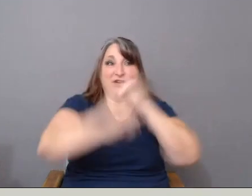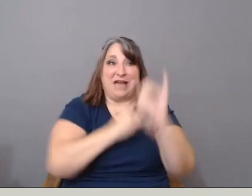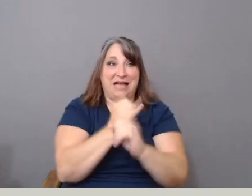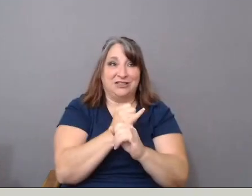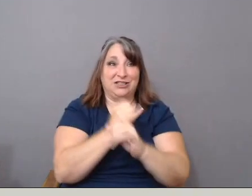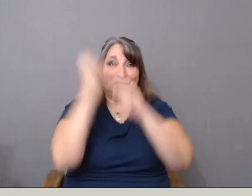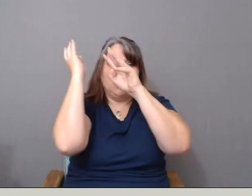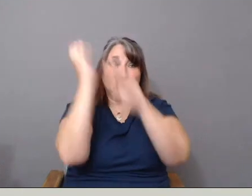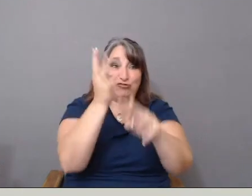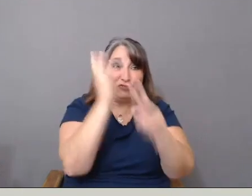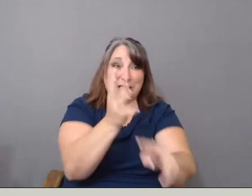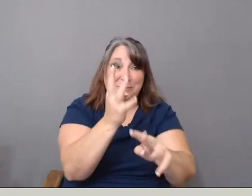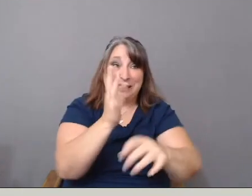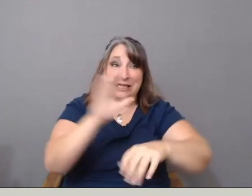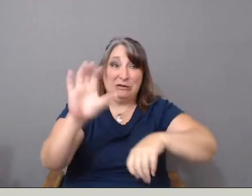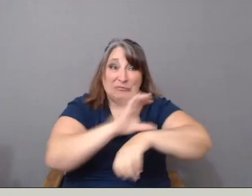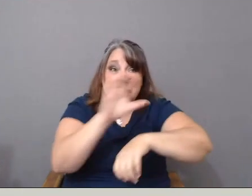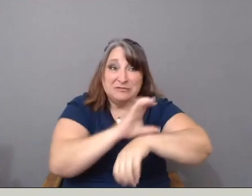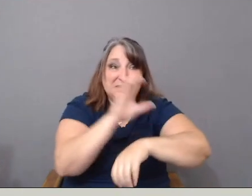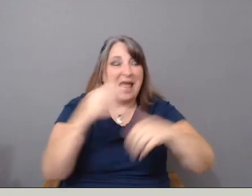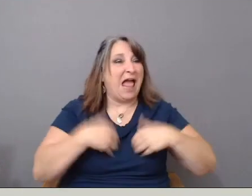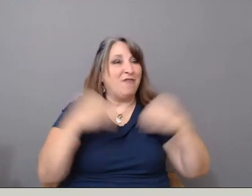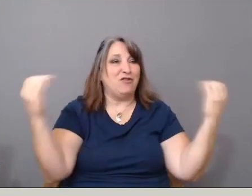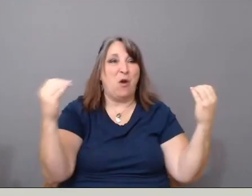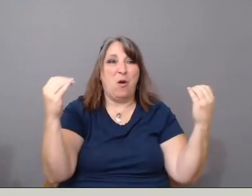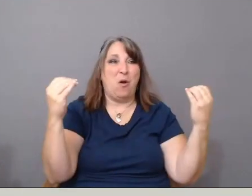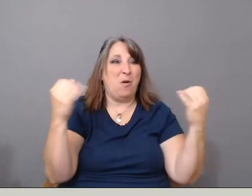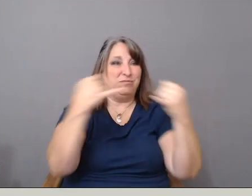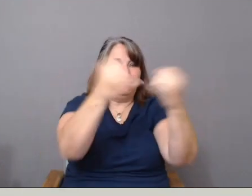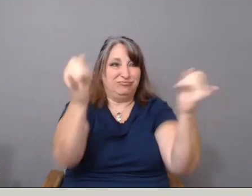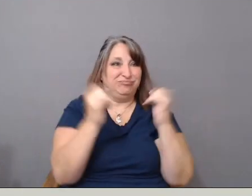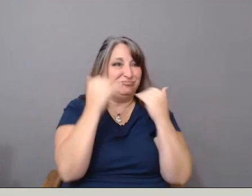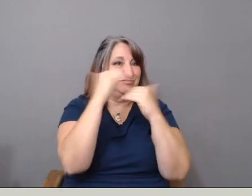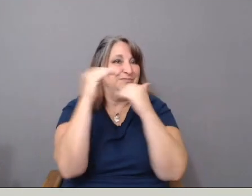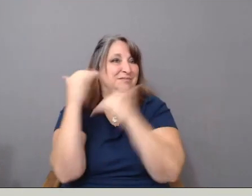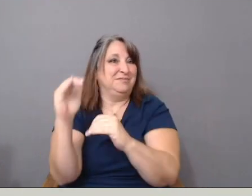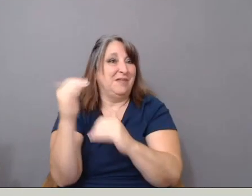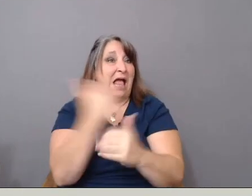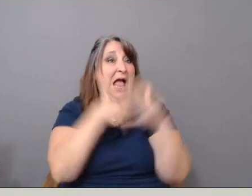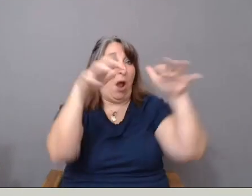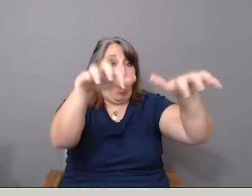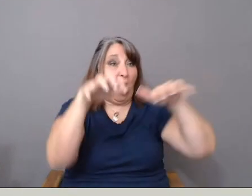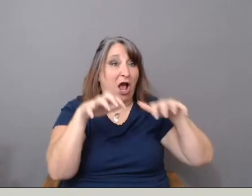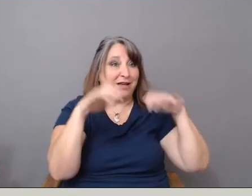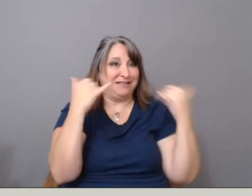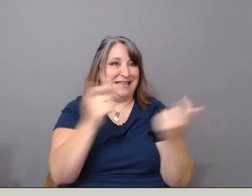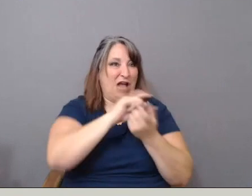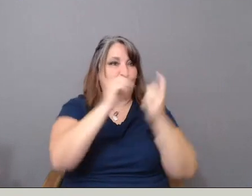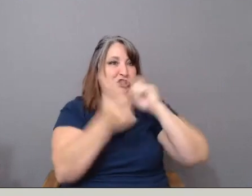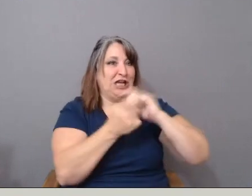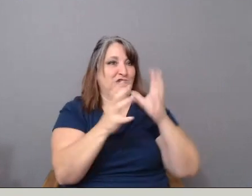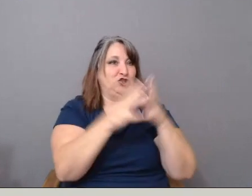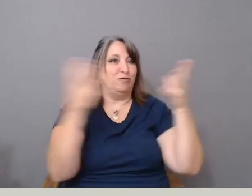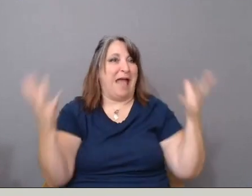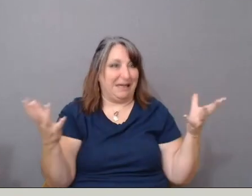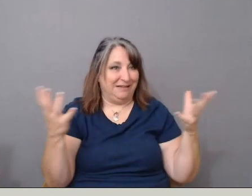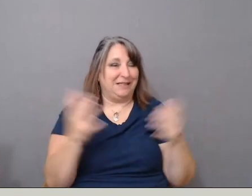And so our audiences are changing dramatically.